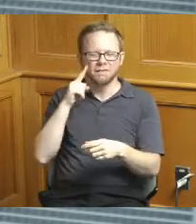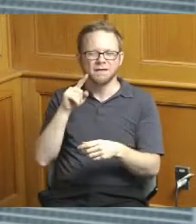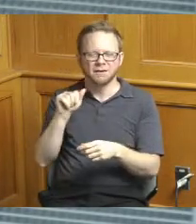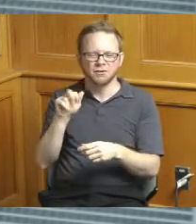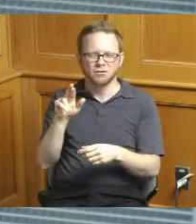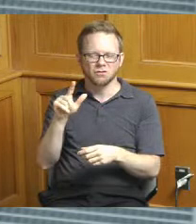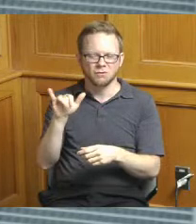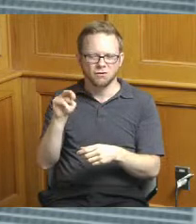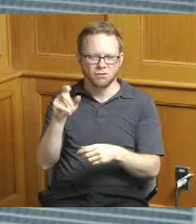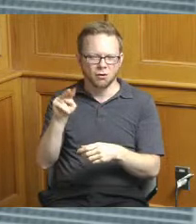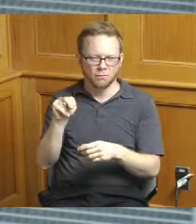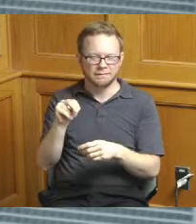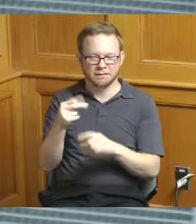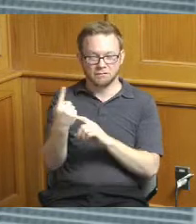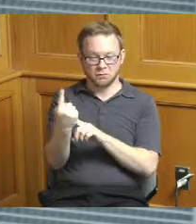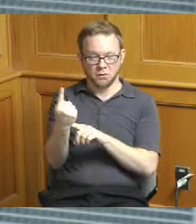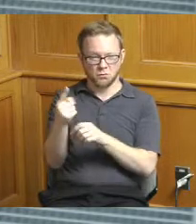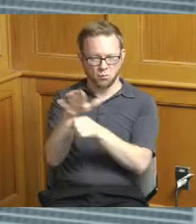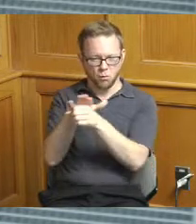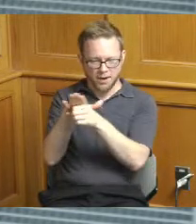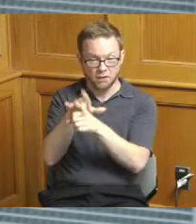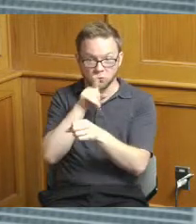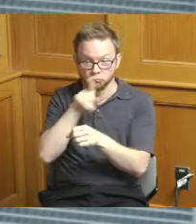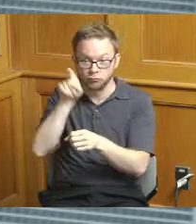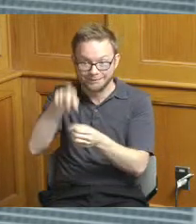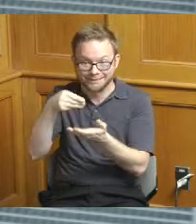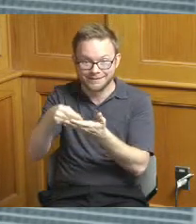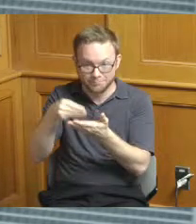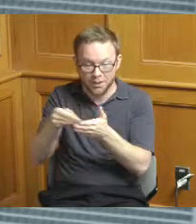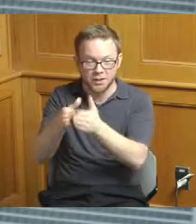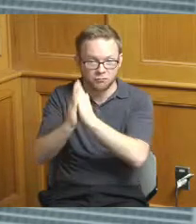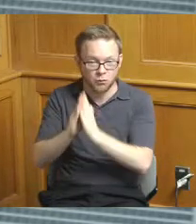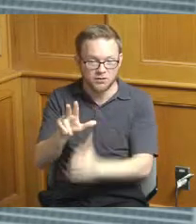looking for assistance from the county on this they didn't have a specific dollar figure in mind